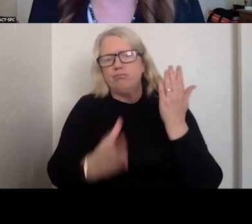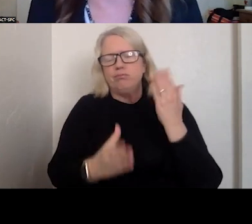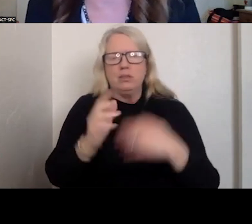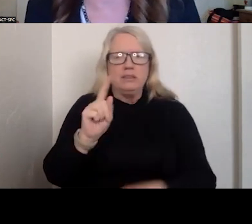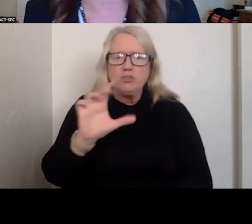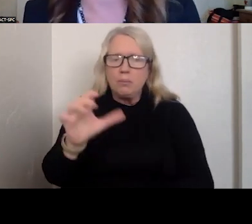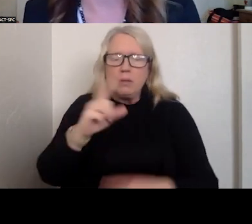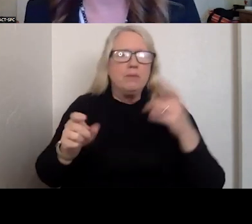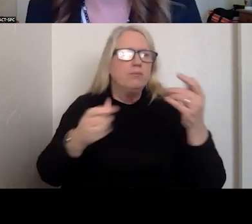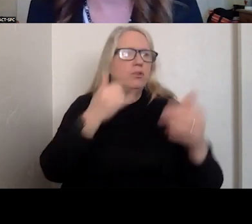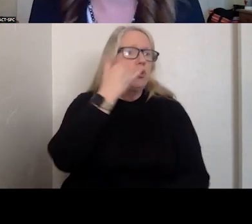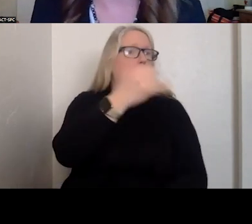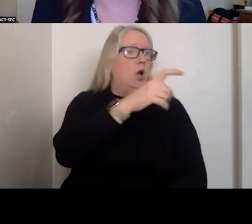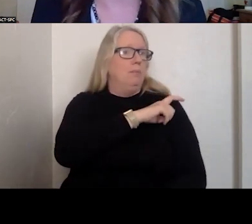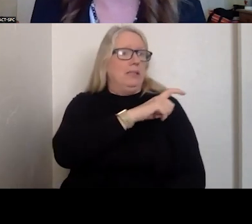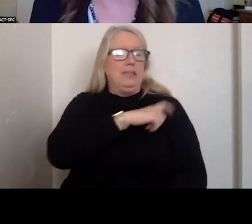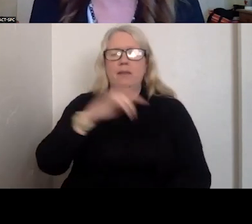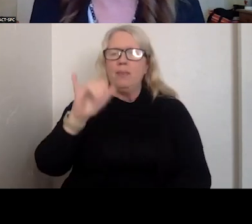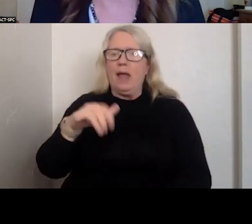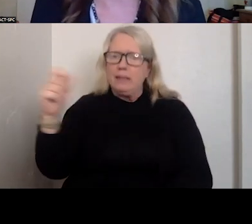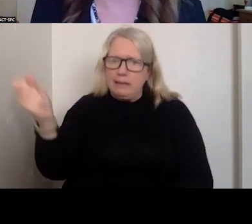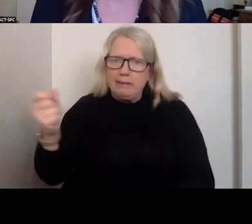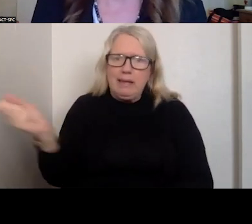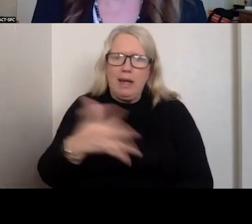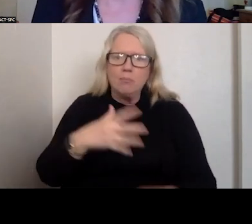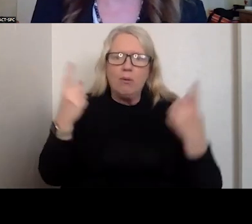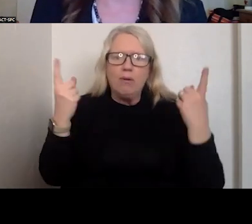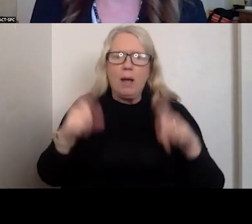POLICE WAS A GAMBLE WITH MEDICAL EMERGENCIES WITH THE BLACK